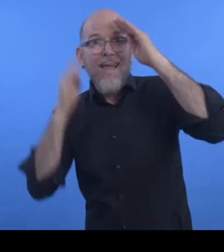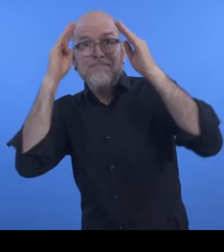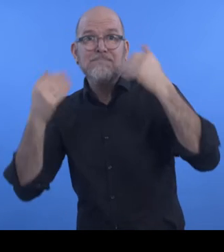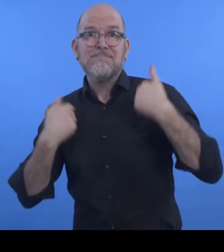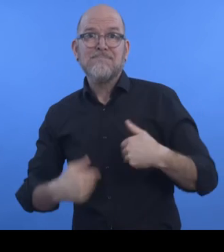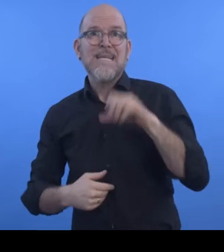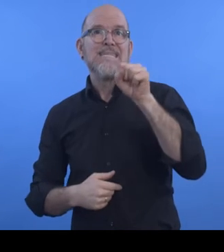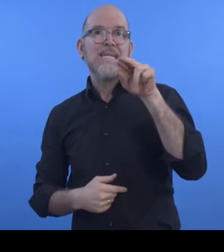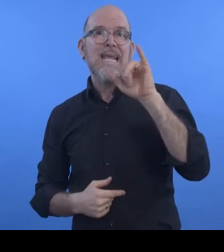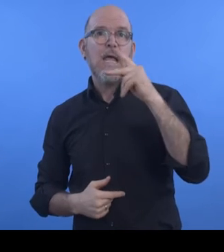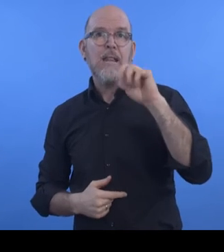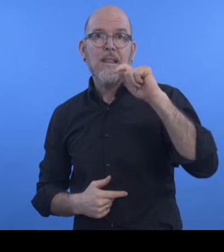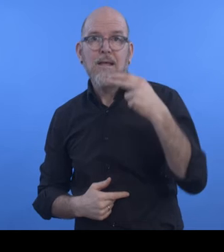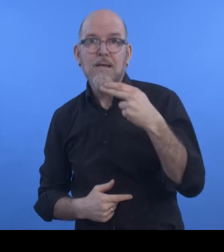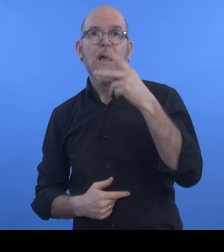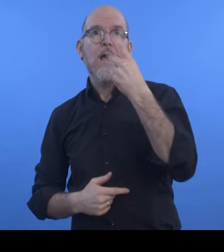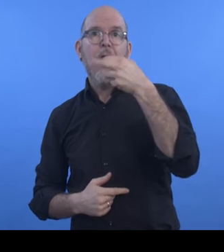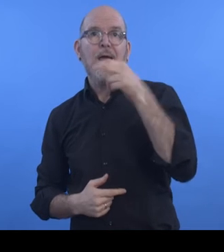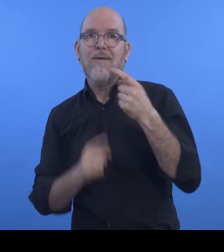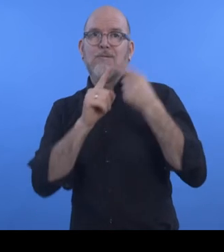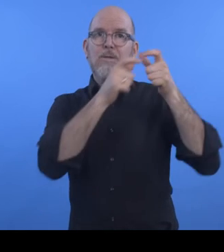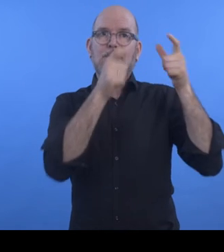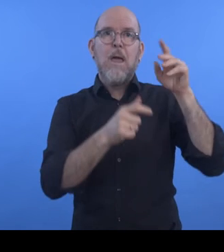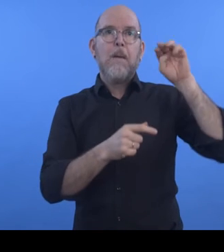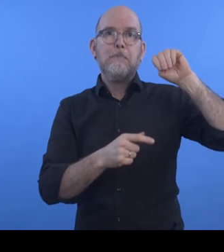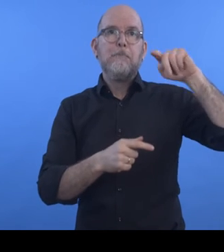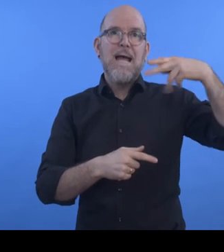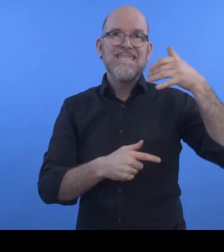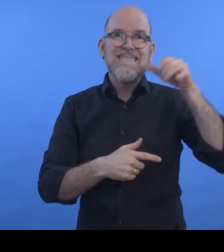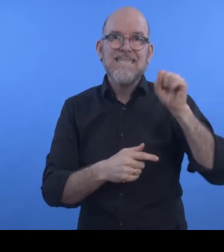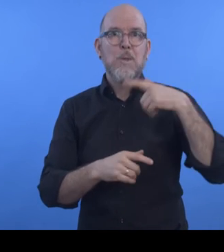We are thrilled to be the recipients of the 2022 Zero Awards.